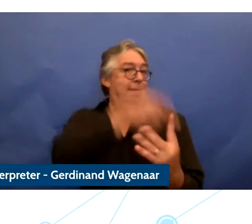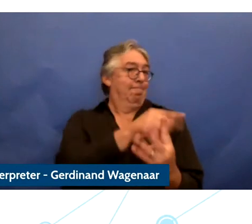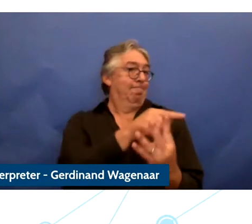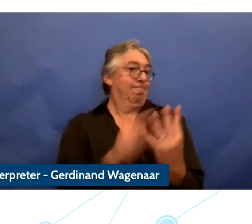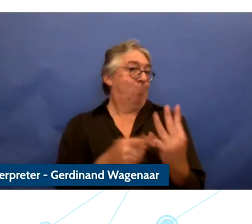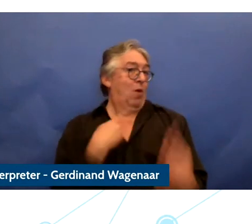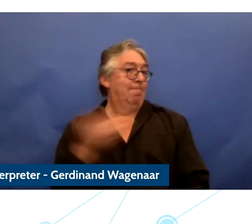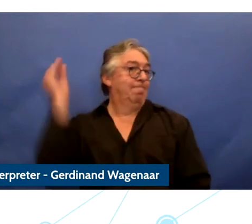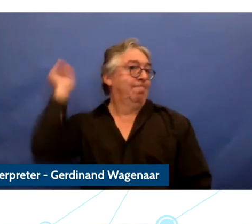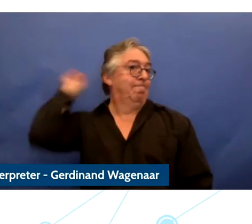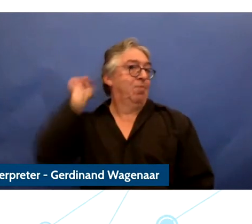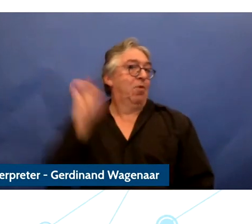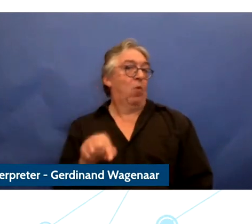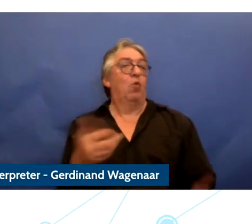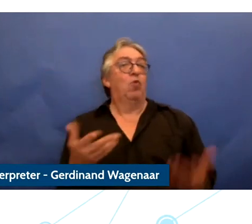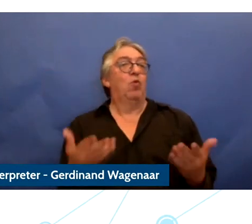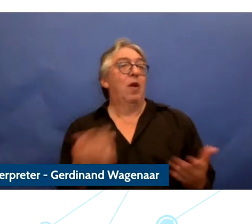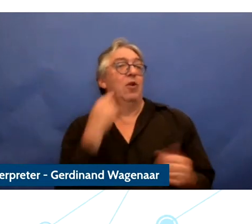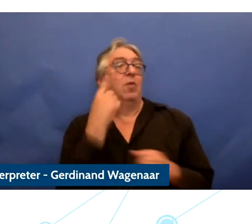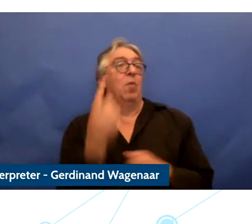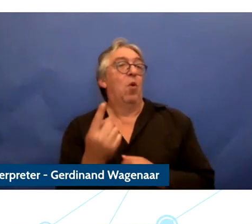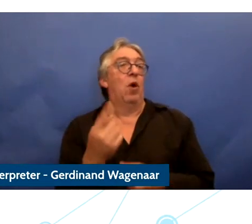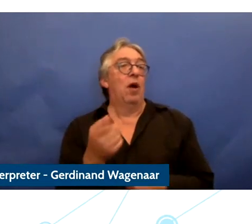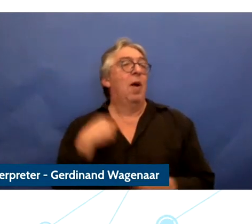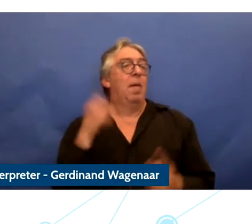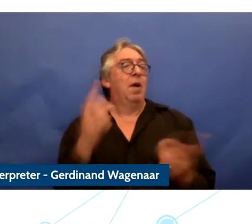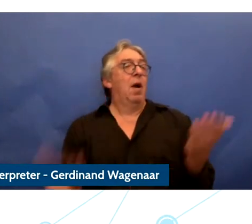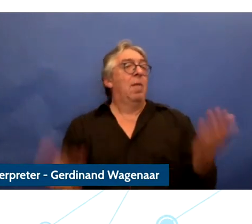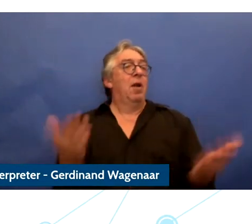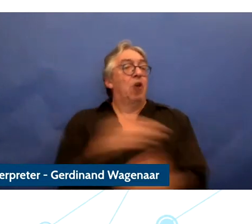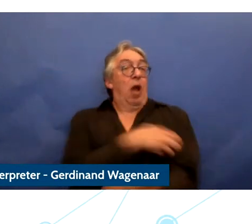mind and incontemplating a balance between empowerment which we will mare